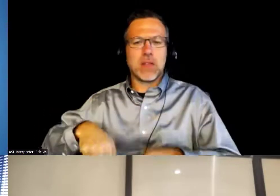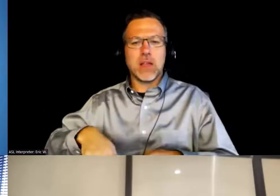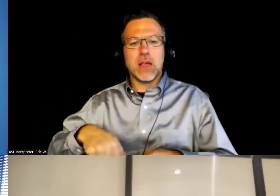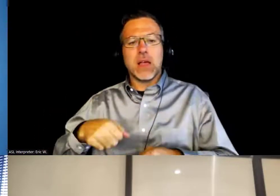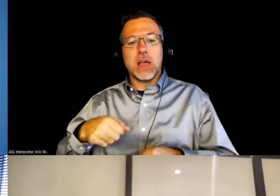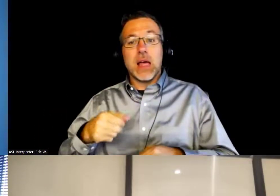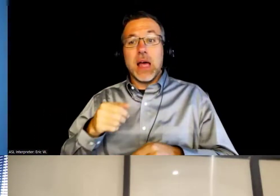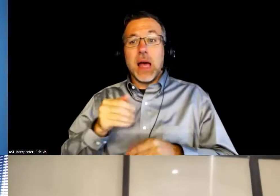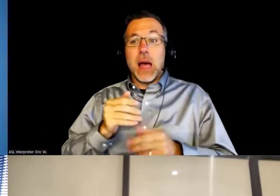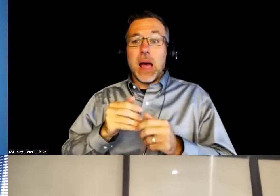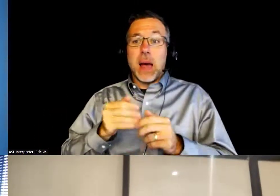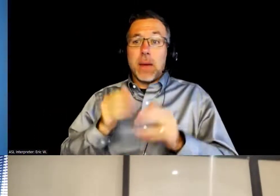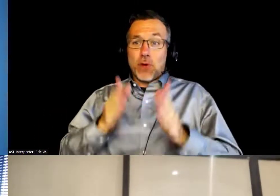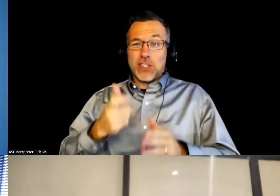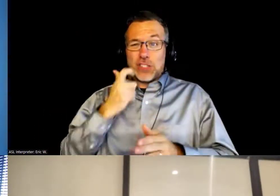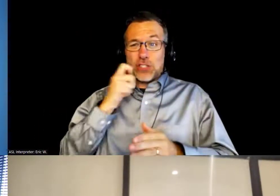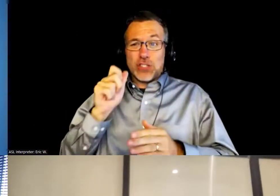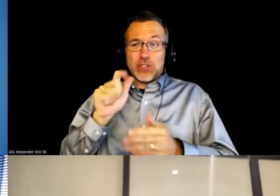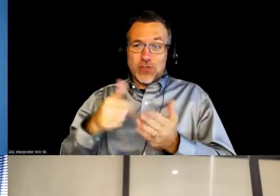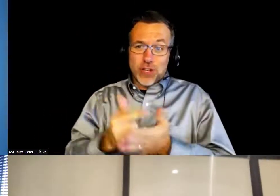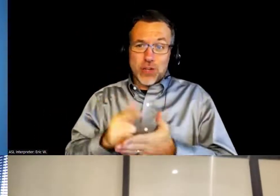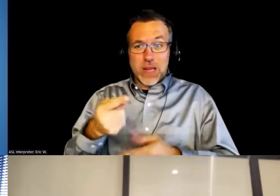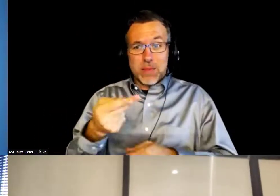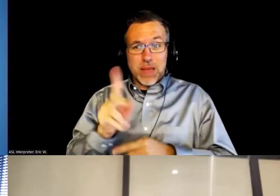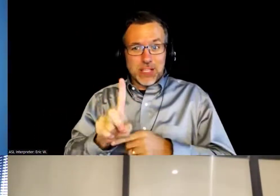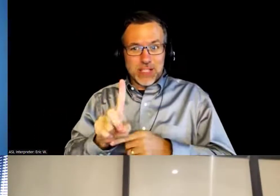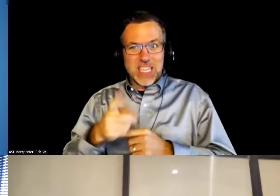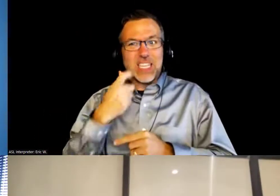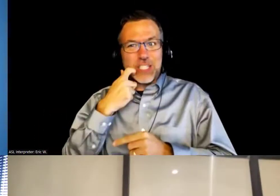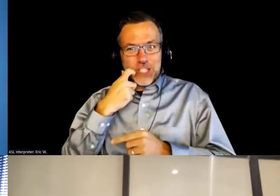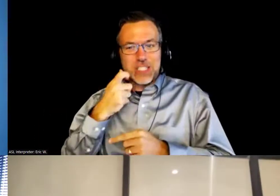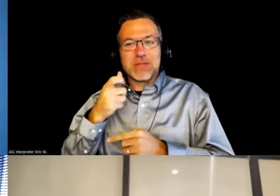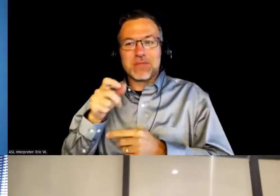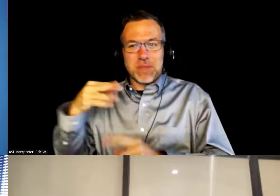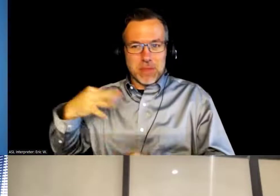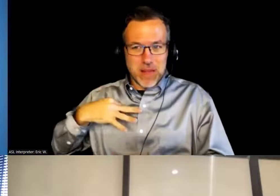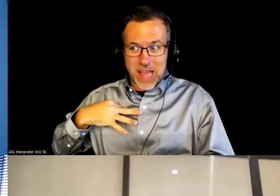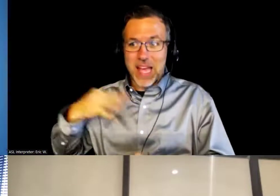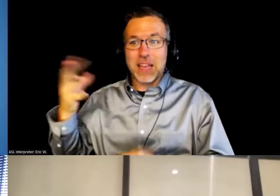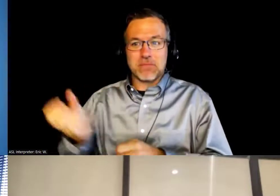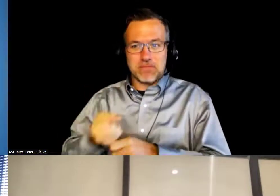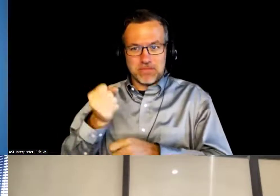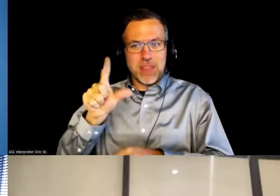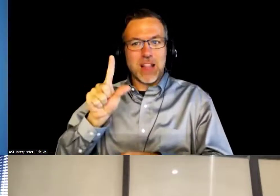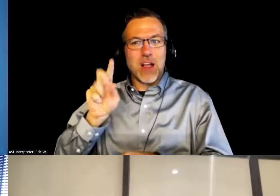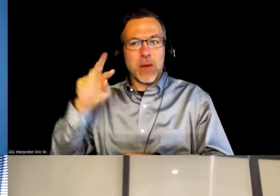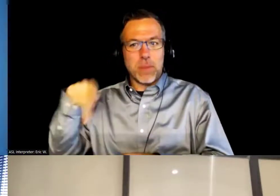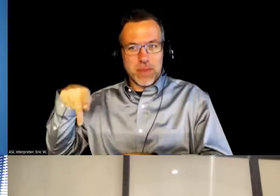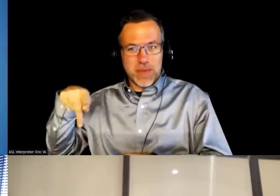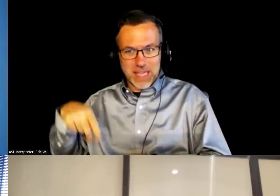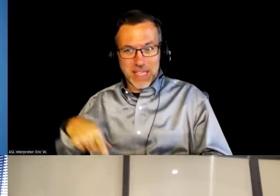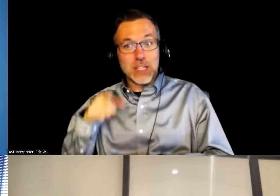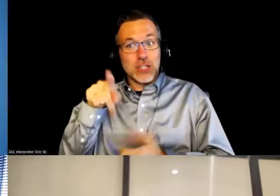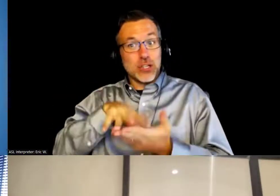just received notice of an LRP. So she's really excited to do that, and she heard about it here at our universities.